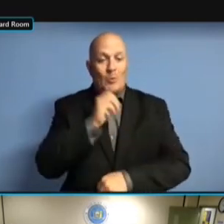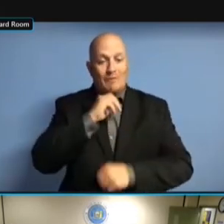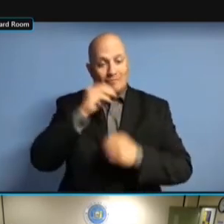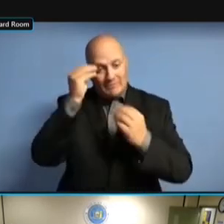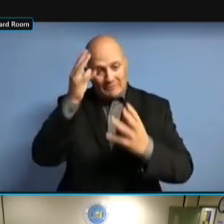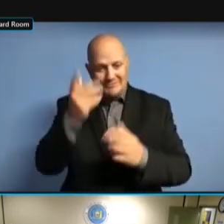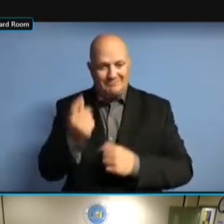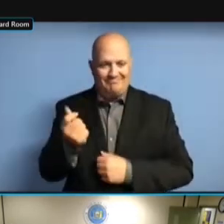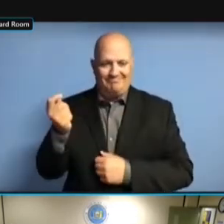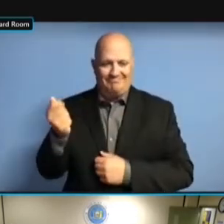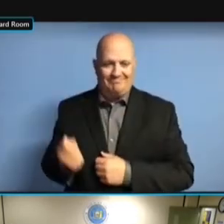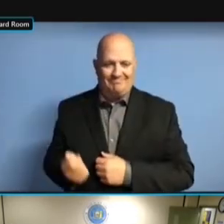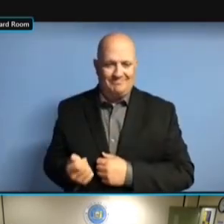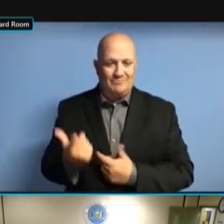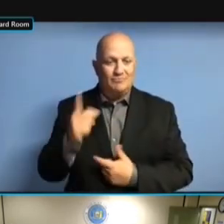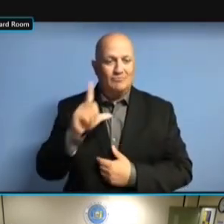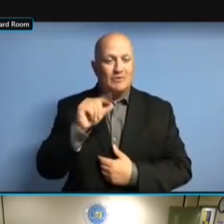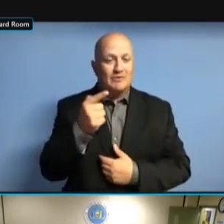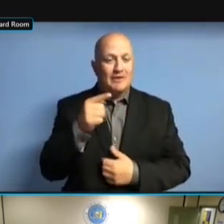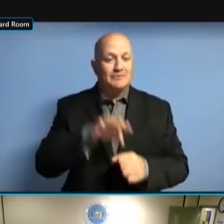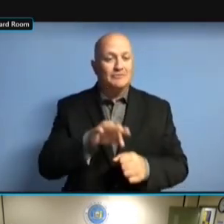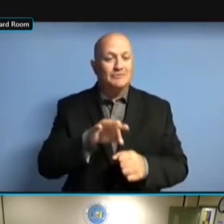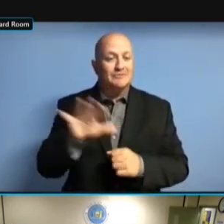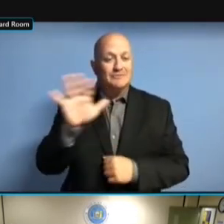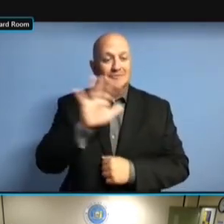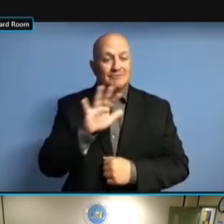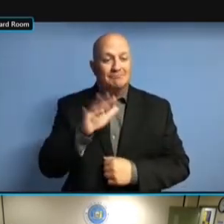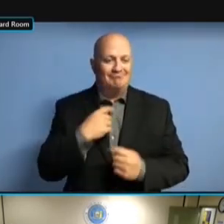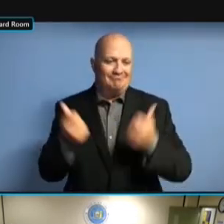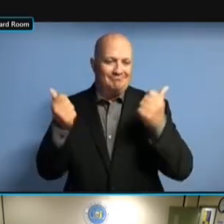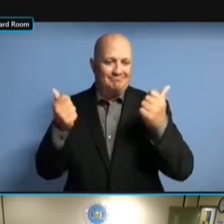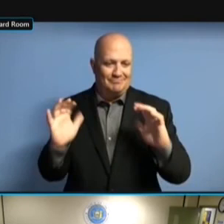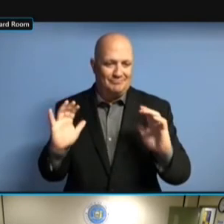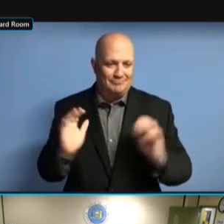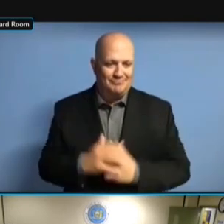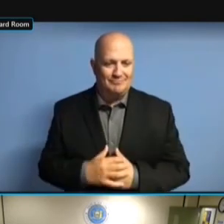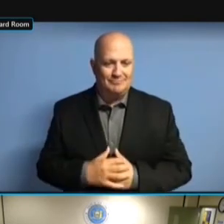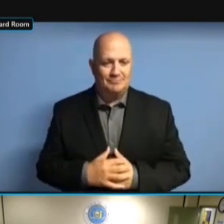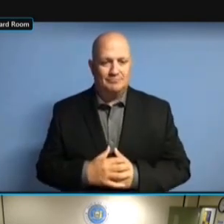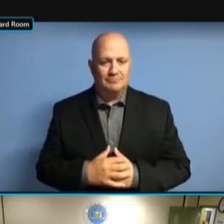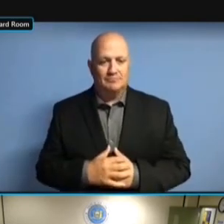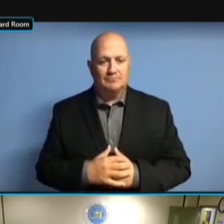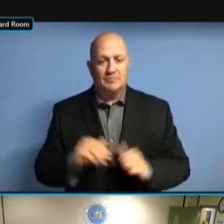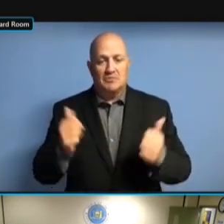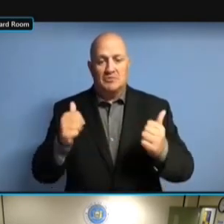ELECTIONS BOX IS COMPLETELY REMOVED, AND ELECTIONS BOX IS COMPLETELY REMOVED, AND MOST ELECTIONS BOX IS COMPLETELY REMOVED, AND MOST OF ELECTIONS BOX IS COMPLETELY REMOVED, AND MOST OF THE ELECTIONS BOX IS COMPLETELY REMOVED, AND MOST OF THE THINGS REMOVED, AND MOST OF THE THINGS REMOVED, AND MOST OF THE THINGS THAT REMOVED, AND MOST OF THE THINGS THAT WERE REMOVED, AND MOST OF THE THINGS THAT WERE IN REMOVED, AND MOST OF THE THINGS THAT WERE IN THERE REMOVED, AND MOST OF THE THINGS THAT WERE IN THERE ARE REMOVED, AND MOST OF THE THINGS THAT WERE IN THERE ARE EITHER THAT WERE IN THERE ARE EITHER THAT WERE IN THERE ARE EITHER SOMEWHERE THAT WERE IN THERE ARE EITHER SOMEWHERE ELSE THAT WERE IN THERE ARE EITHER SOMEWHERE ELSE ON THAT WERE IN THERE ARE EITHER SOMEWHERE ELSE ON THE THAT WERE IN THERE ARE EITHER SOMEWHERE ELSE ON THE WEBSITE THAT WERE IN THERE ARE EITHER SOMEWHERE ELSE ON THE WEBSITE OR SOMEWHERE ELSE ON THE WEBSITE OR SOMEWHERE ELSE ON THE WEBSITE OR YOU SOMEWHERE ELSE ON THE WEBSITE OR YOU CAN SOMEWHERE ELSE ON THE WEBSITE OR YOU CAN GET SOMEWHERE ELSE ON THE WEBSITE OR YOU CAN GET BY SOMEWHERE ELSE ON THE WEBSITE OR YOU CAN GET BY ASKING SOMEWHERE ELSE ON THE WEBSITE OR YOU CAN GET BY ASKING FOR SOMEWHERE ELSE ON THE WEBSITE OR YOU CAN GET BY ASKING FOR THEM. YOU CAN GET BY ASKING FOR THEM. YOU CAN GET BY ASKING FOR THEM. SO YOU CAN GET BY ASKING FOR THEM. SO WE YOU CAN GET BY ASKING FOR THEM. SO WE ADDED YOU CAN GET BY ASKING FOR THEM. SO WE ADDED A